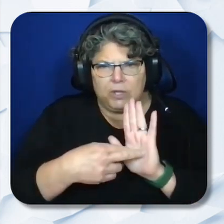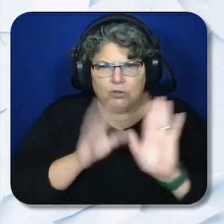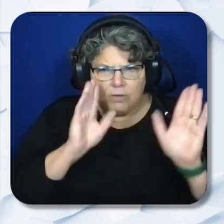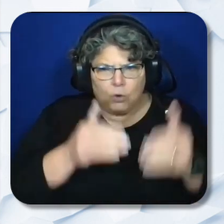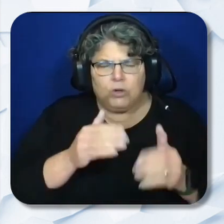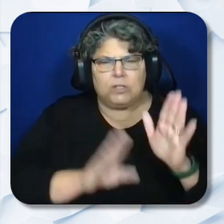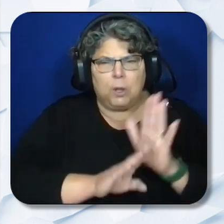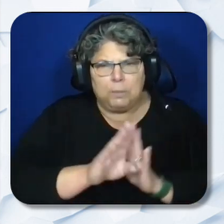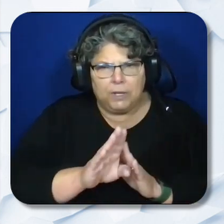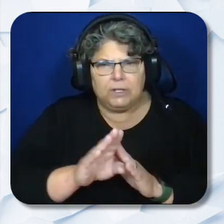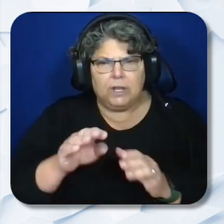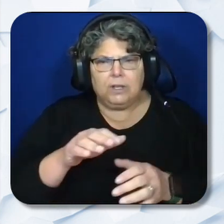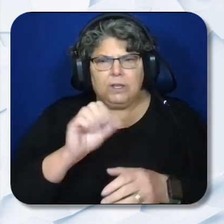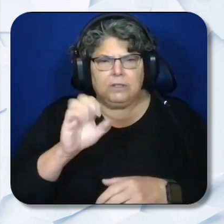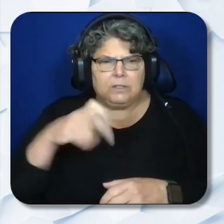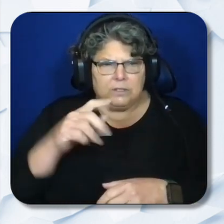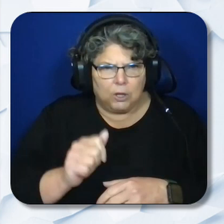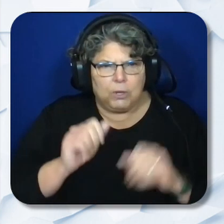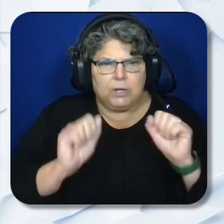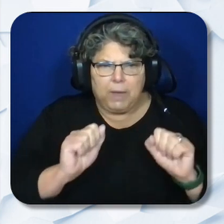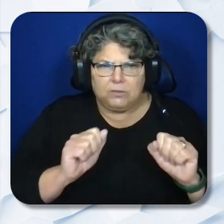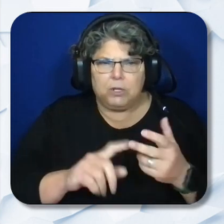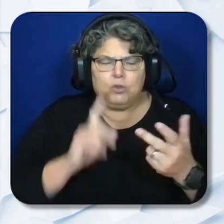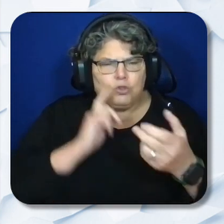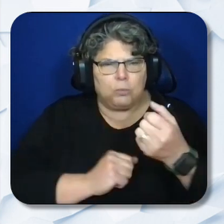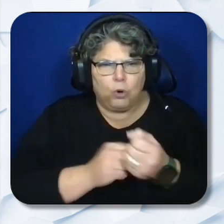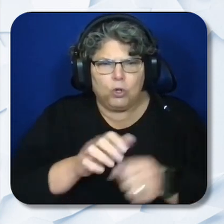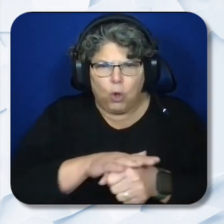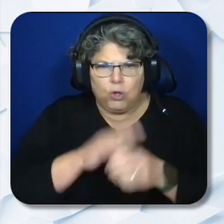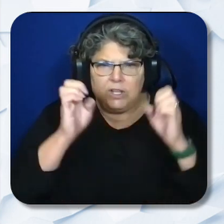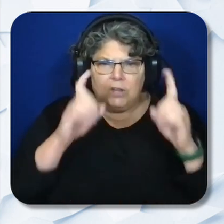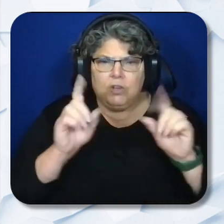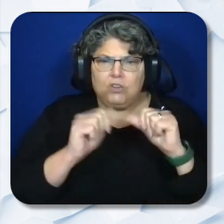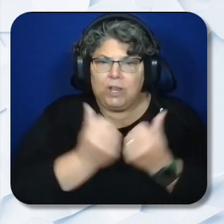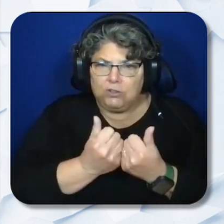education local plan area capacity to support local and educational agencies and achieving